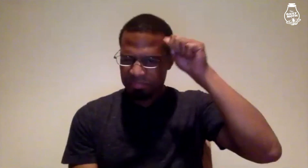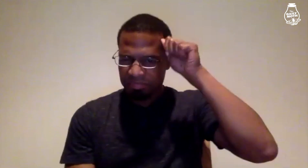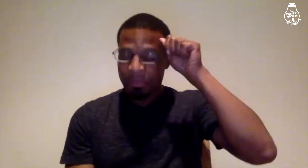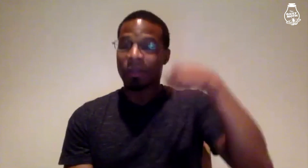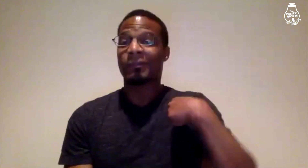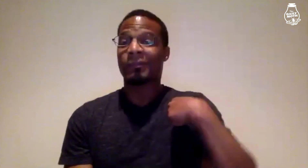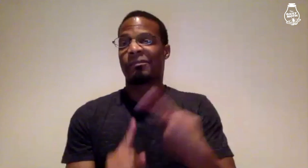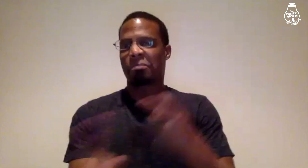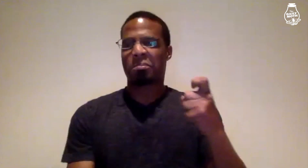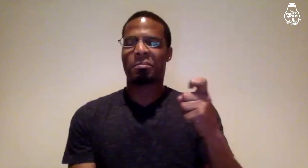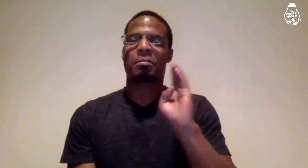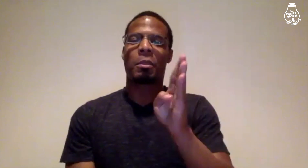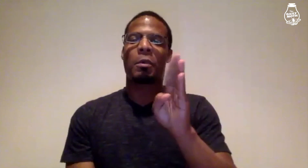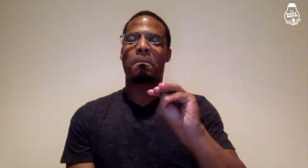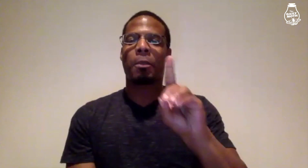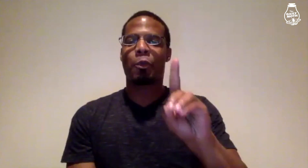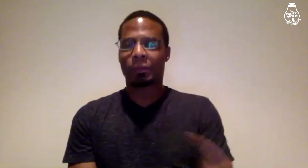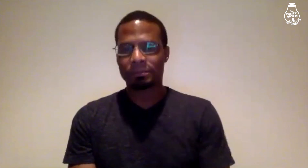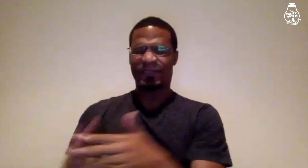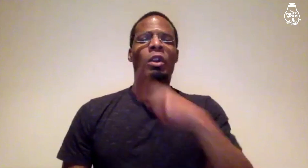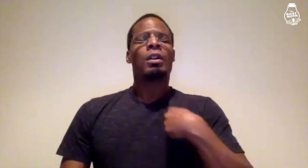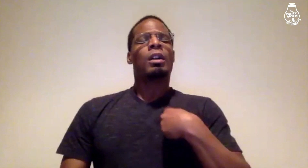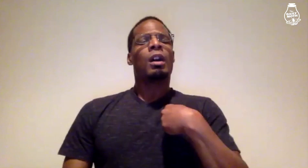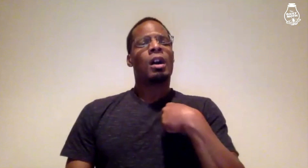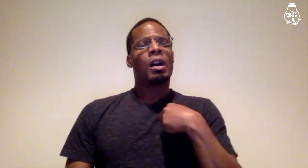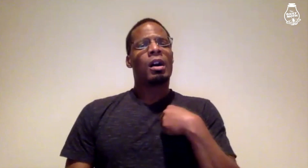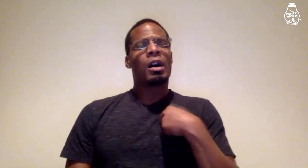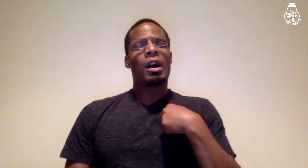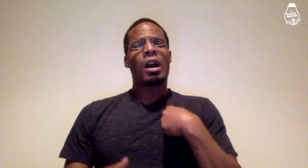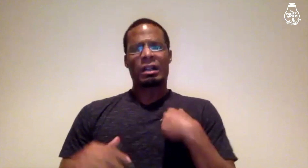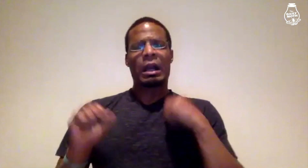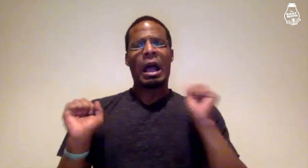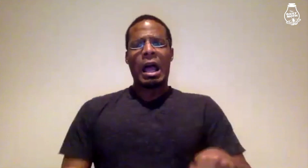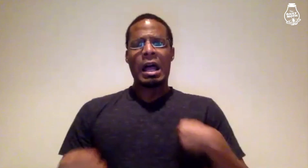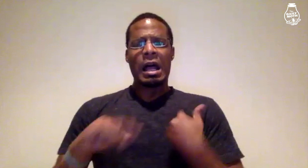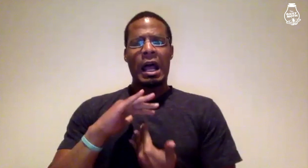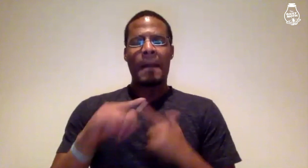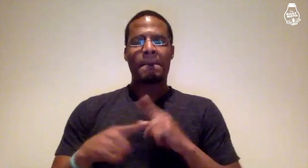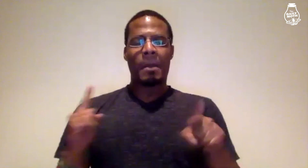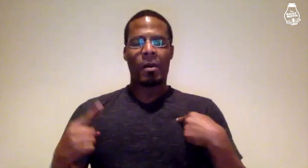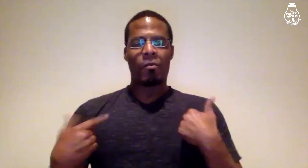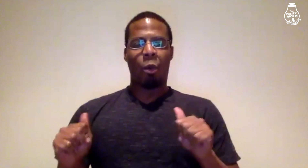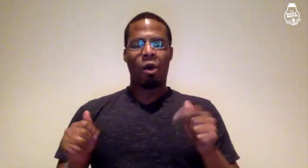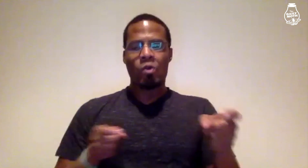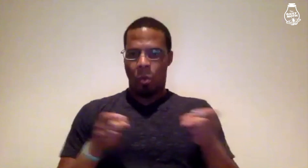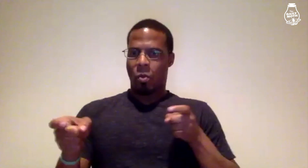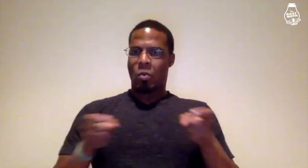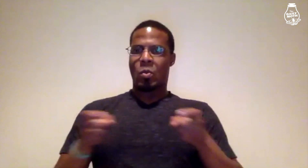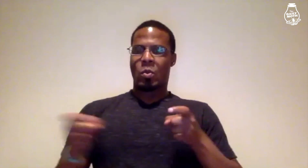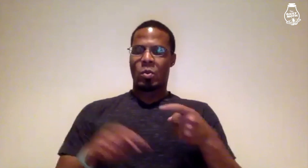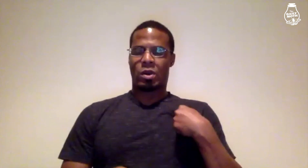This is my sign name. I'm from Baltimore, MD. I could have gotten angry, but I controlled myself.